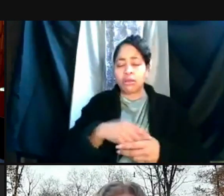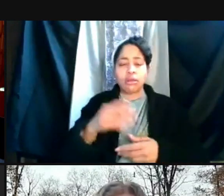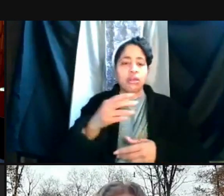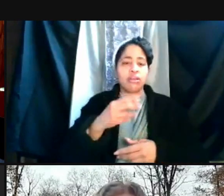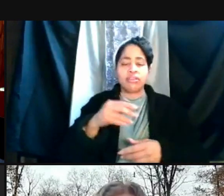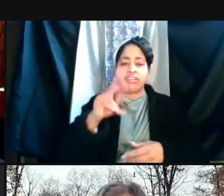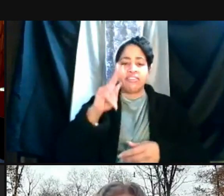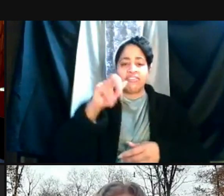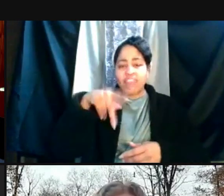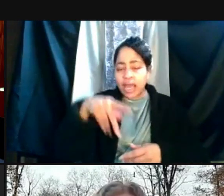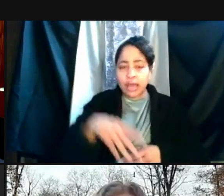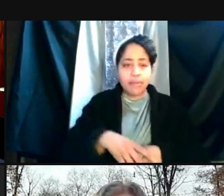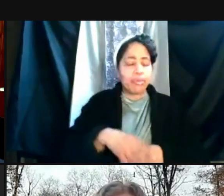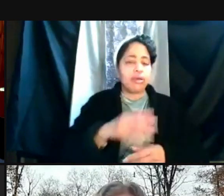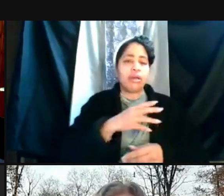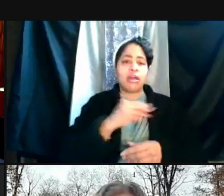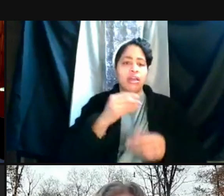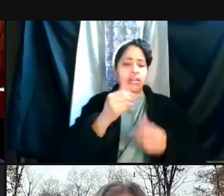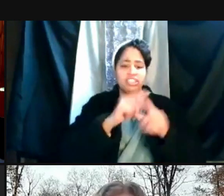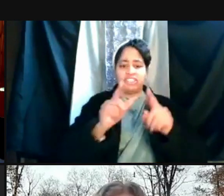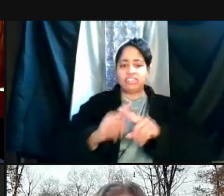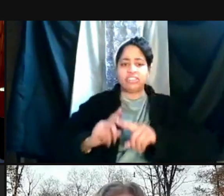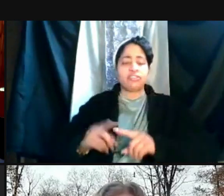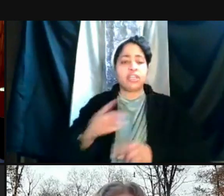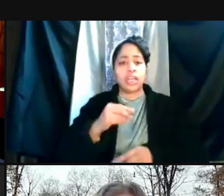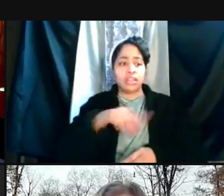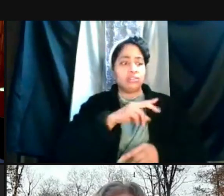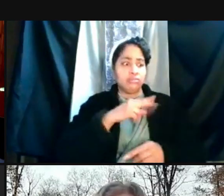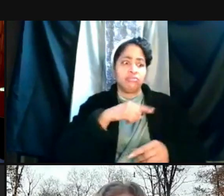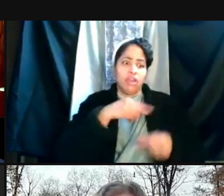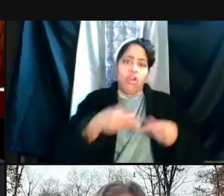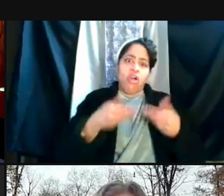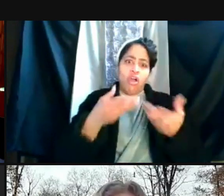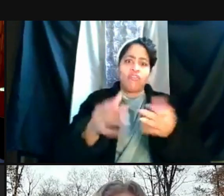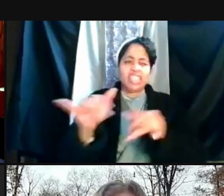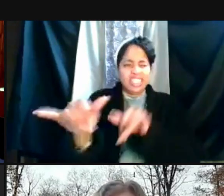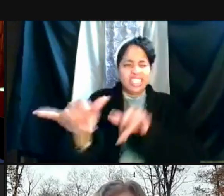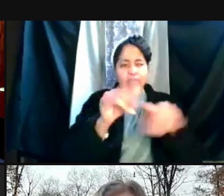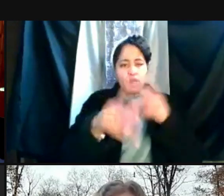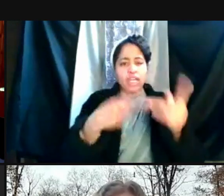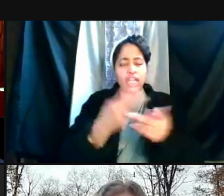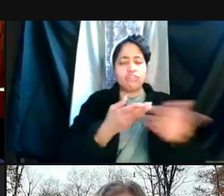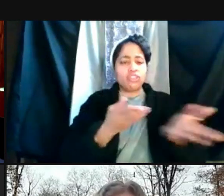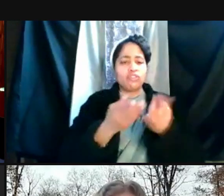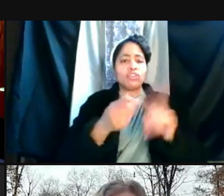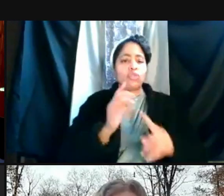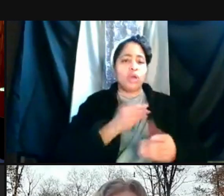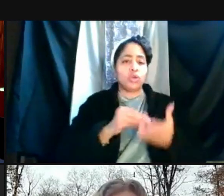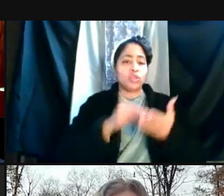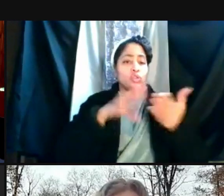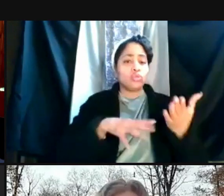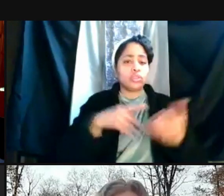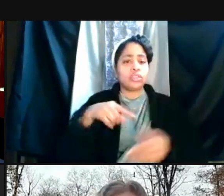Wolverine Wellness and the UHS offers similar services to our students. They include frequent aids